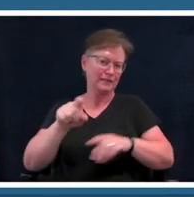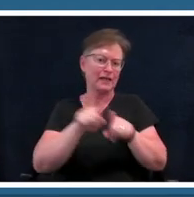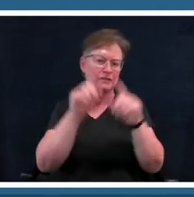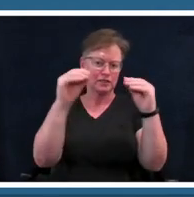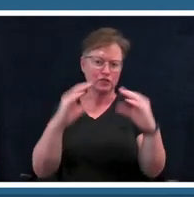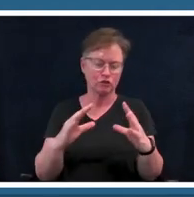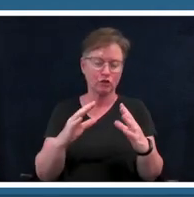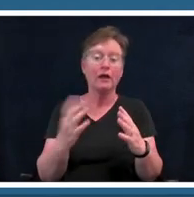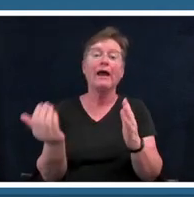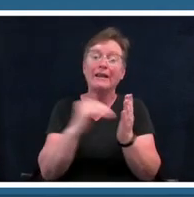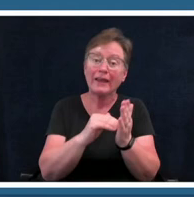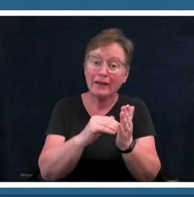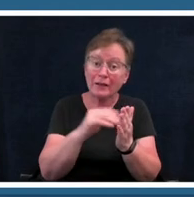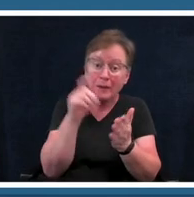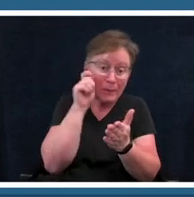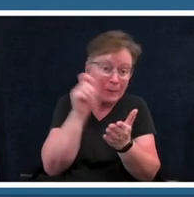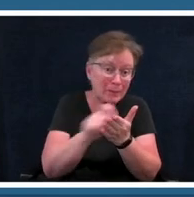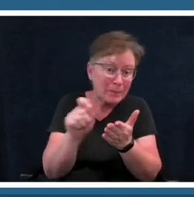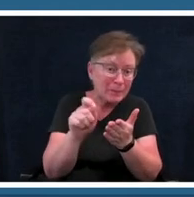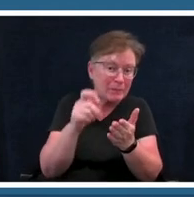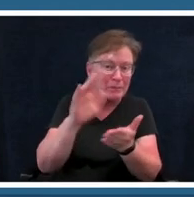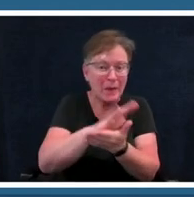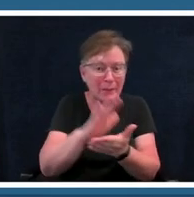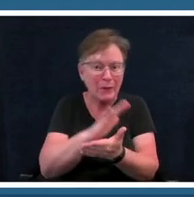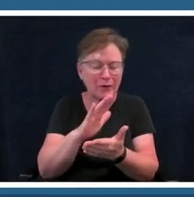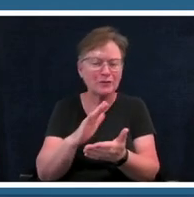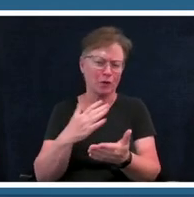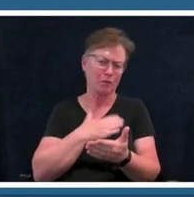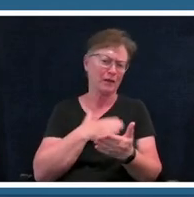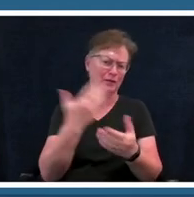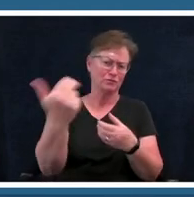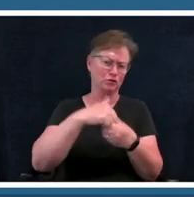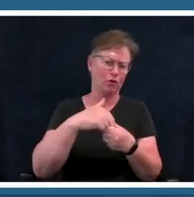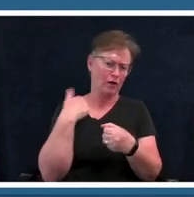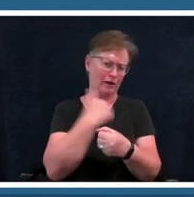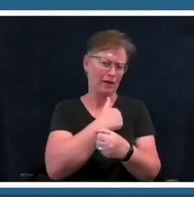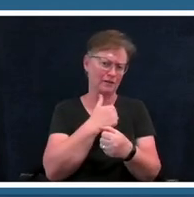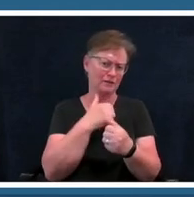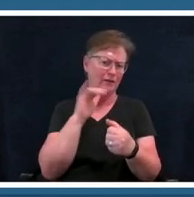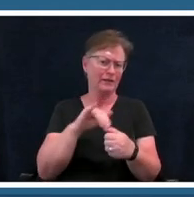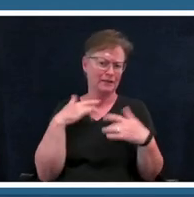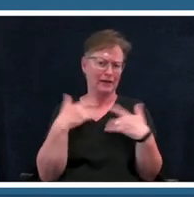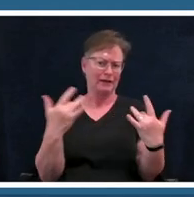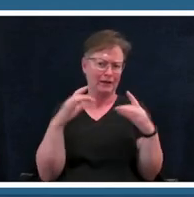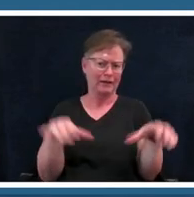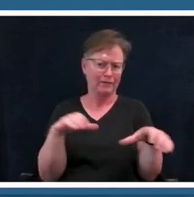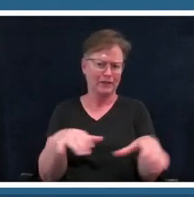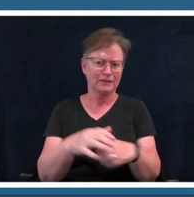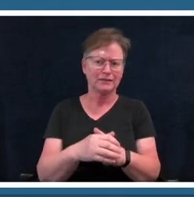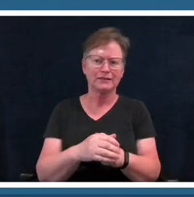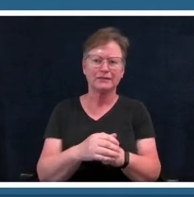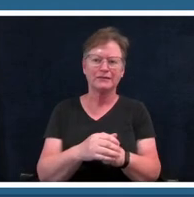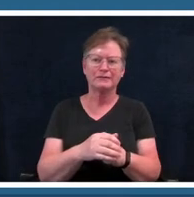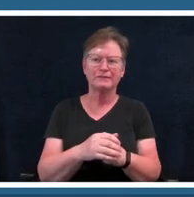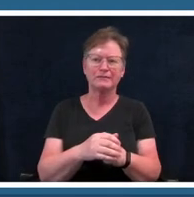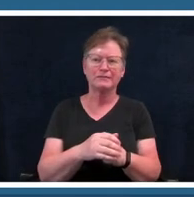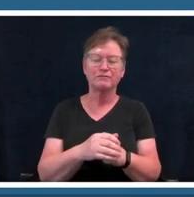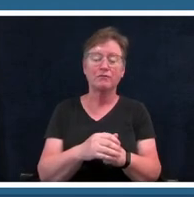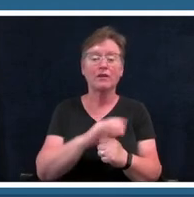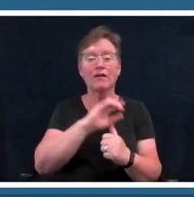so we'd love for you to participate along with us the first